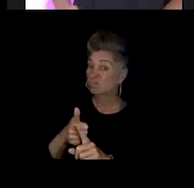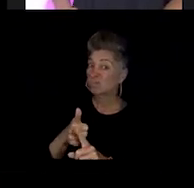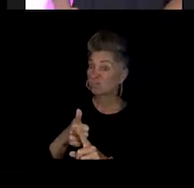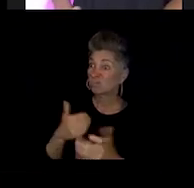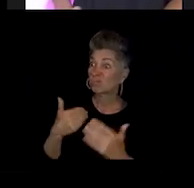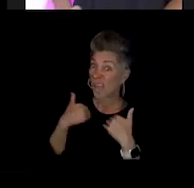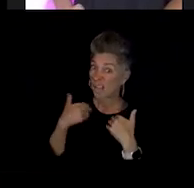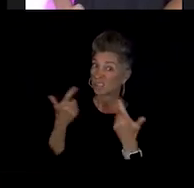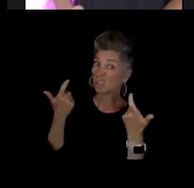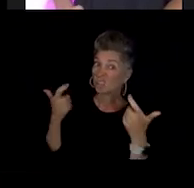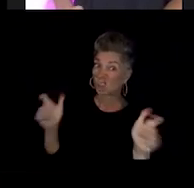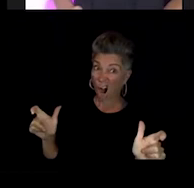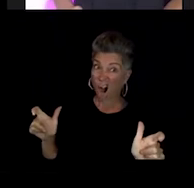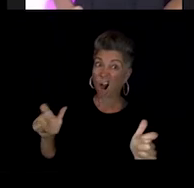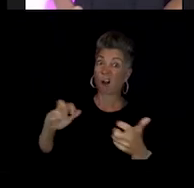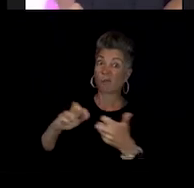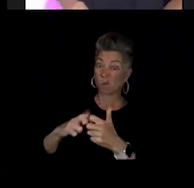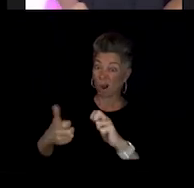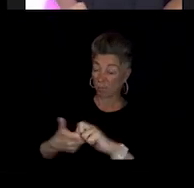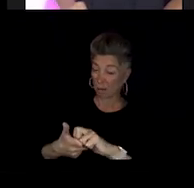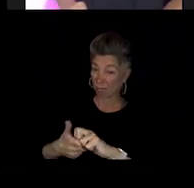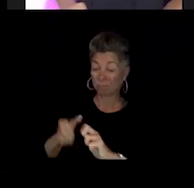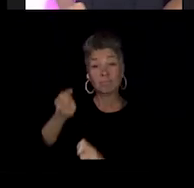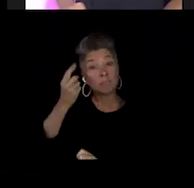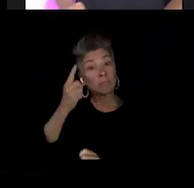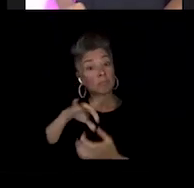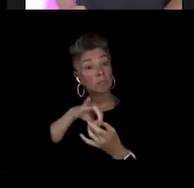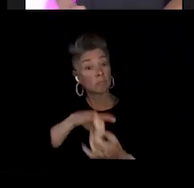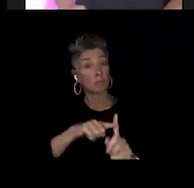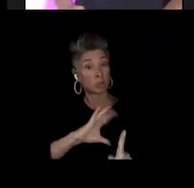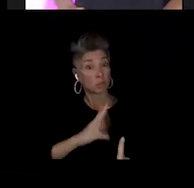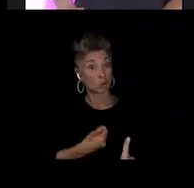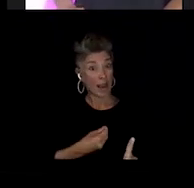When it comes to Trans health, looking at other states,